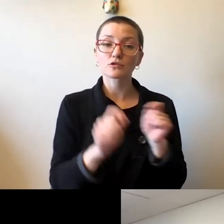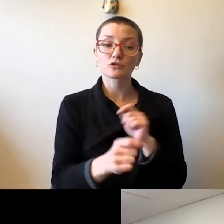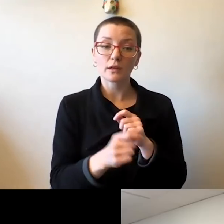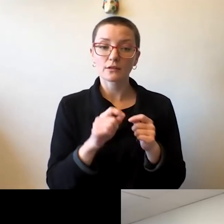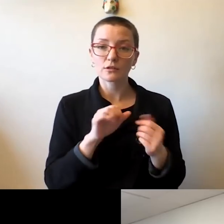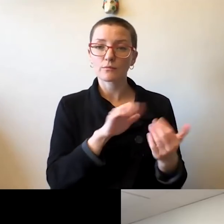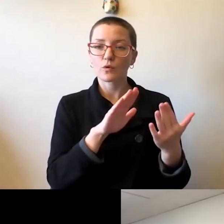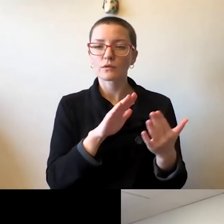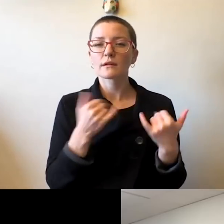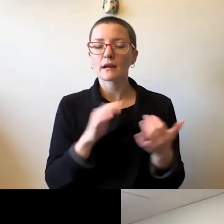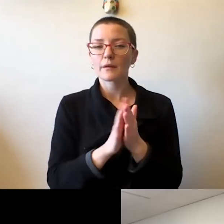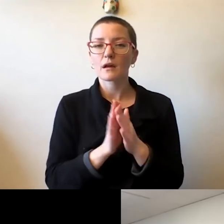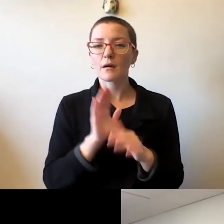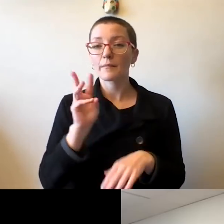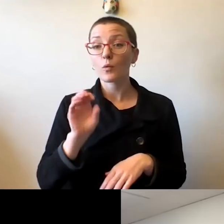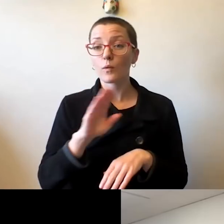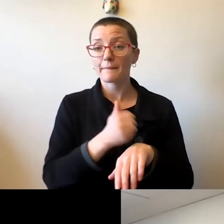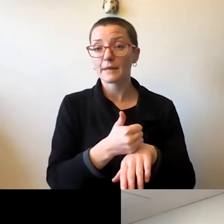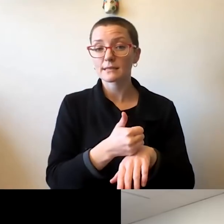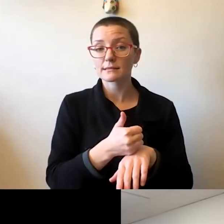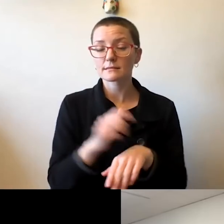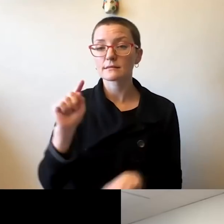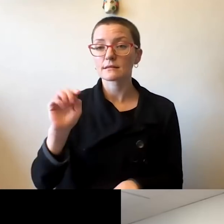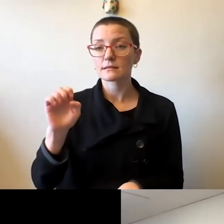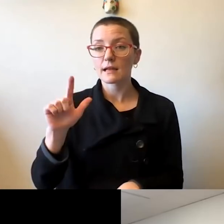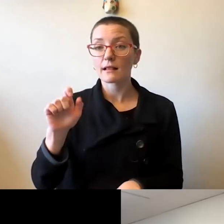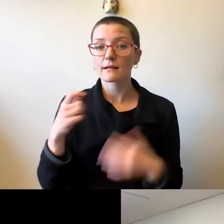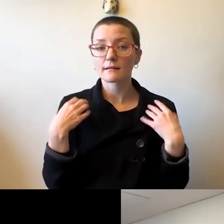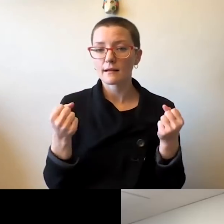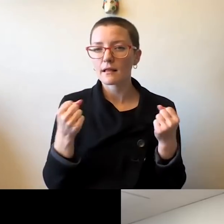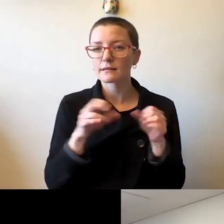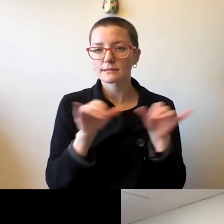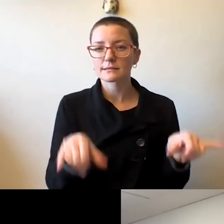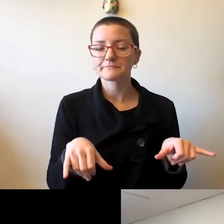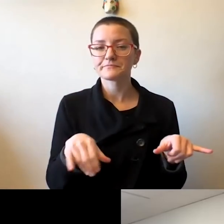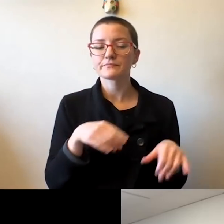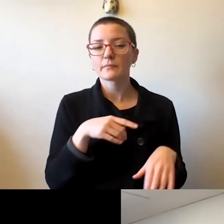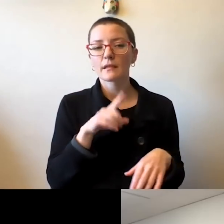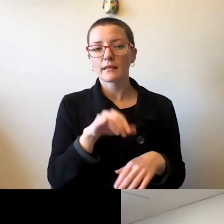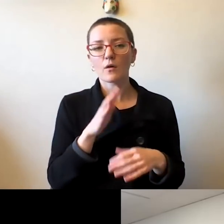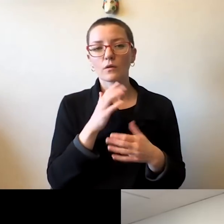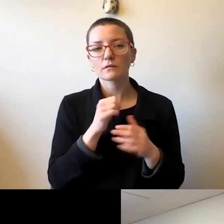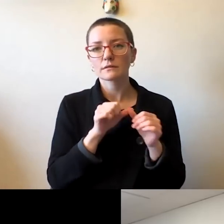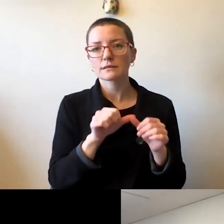telehealth system in order to continue to make these services available.